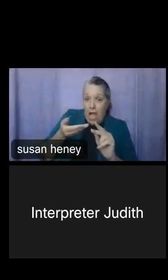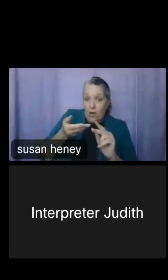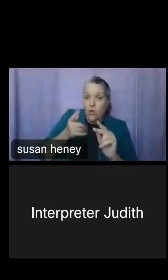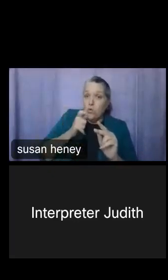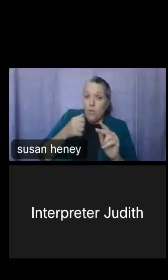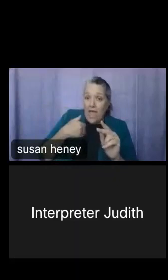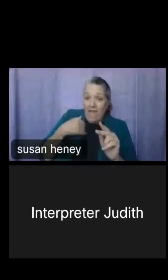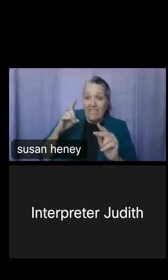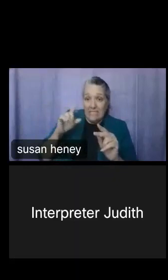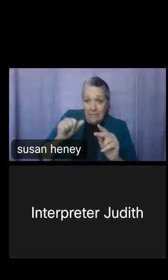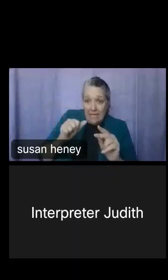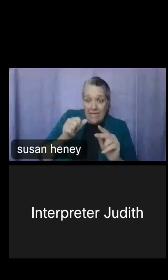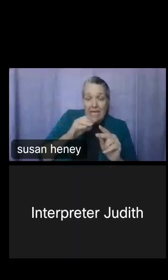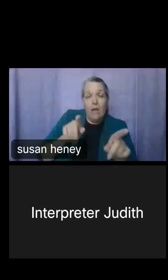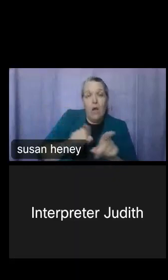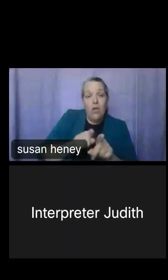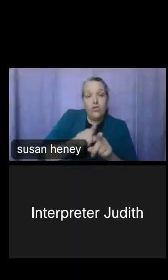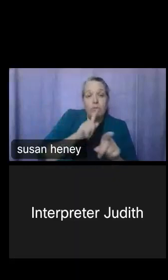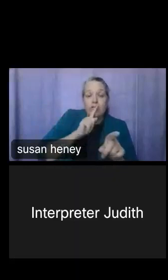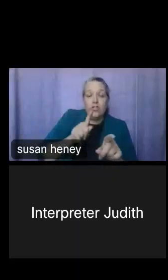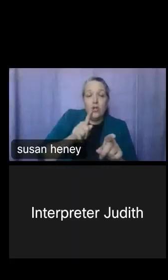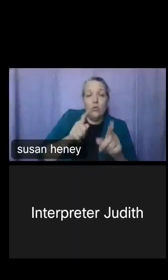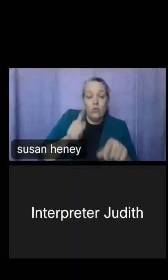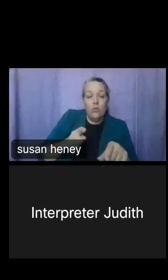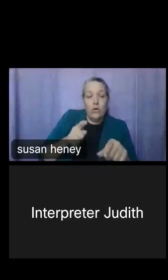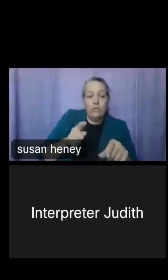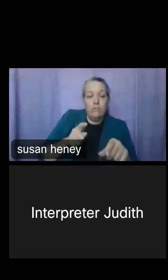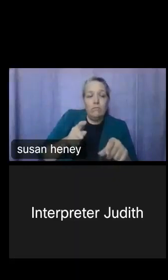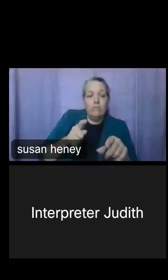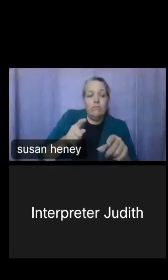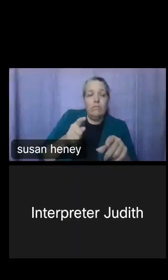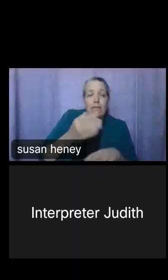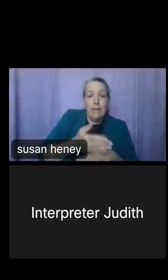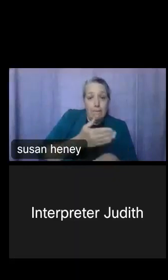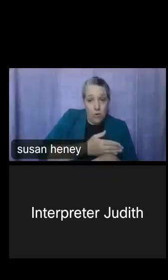including and being intersectional with also improving people of different races being